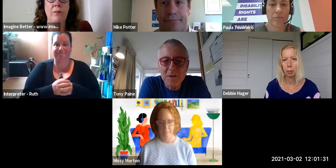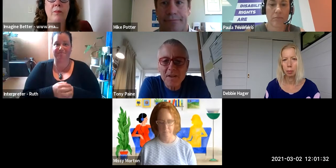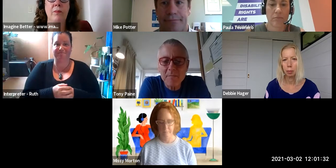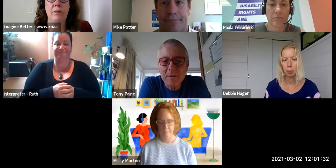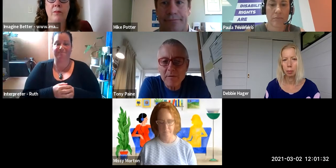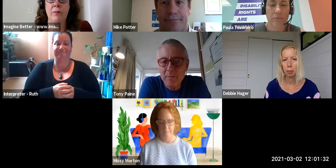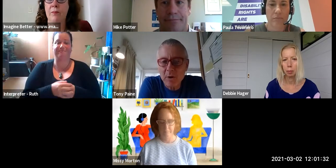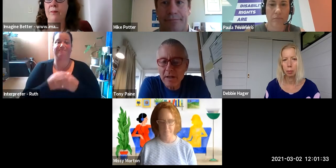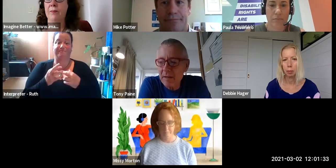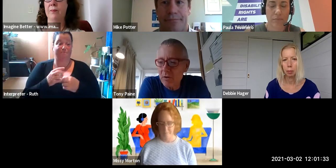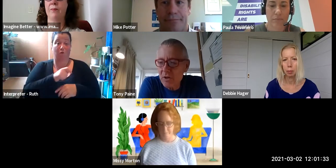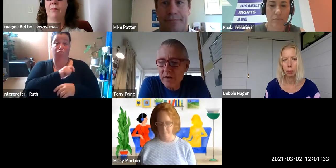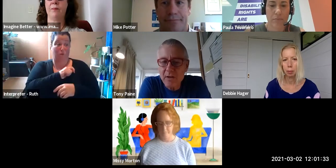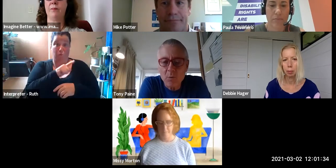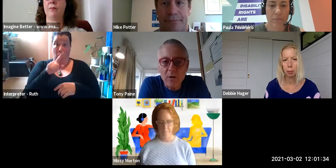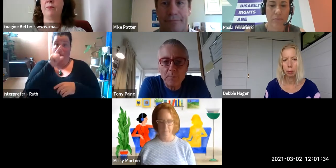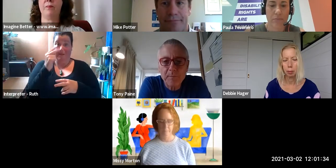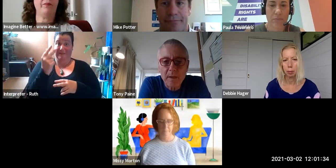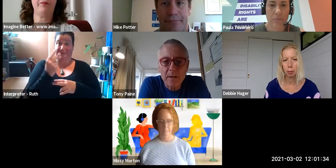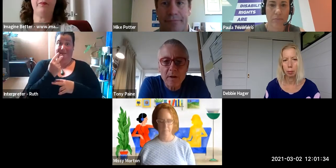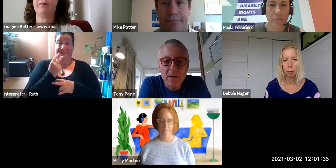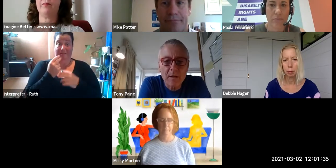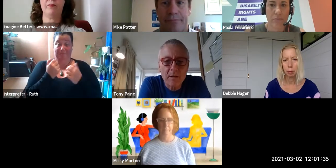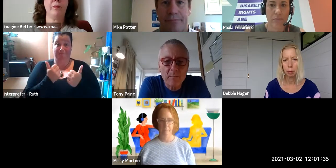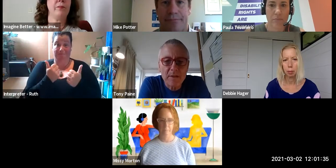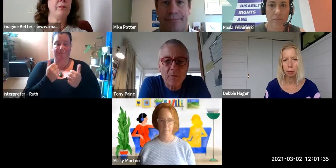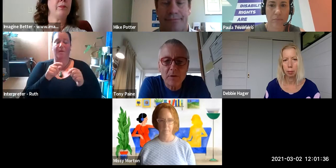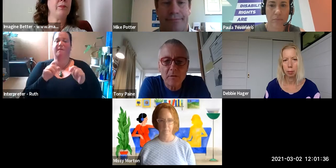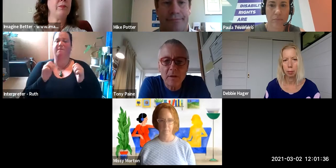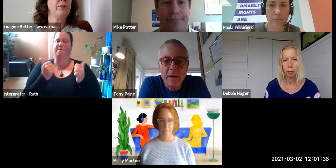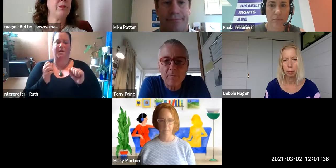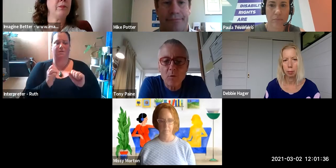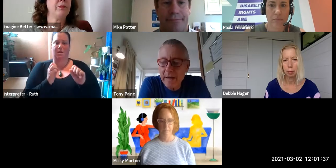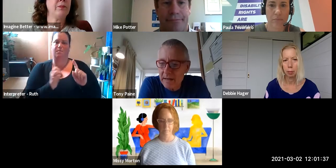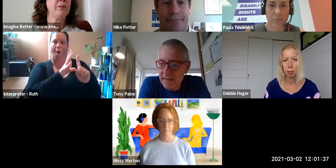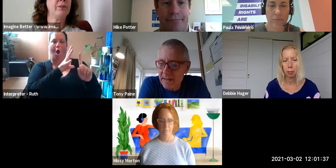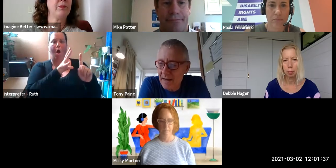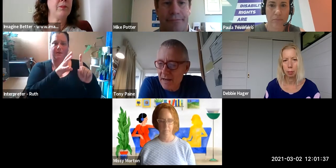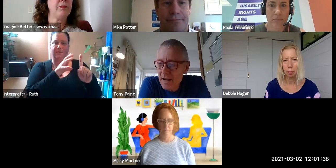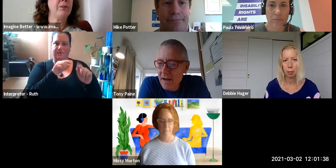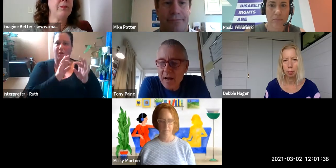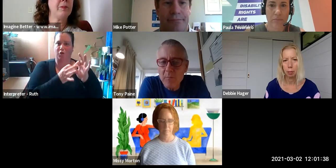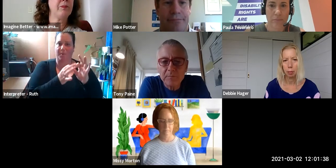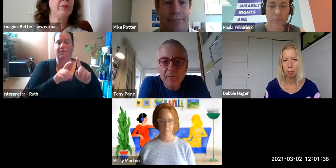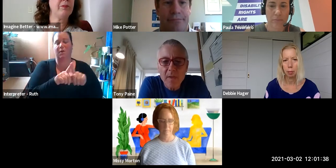see them, as we've spotlighted them on the screen as well as myself and our four panelists.